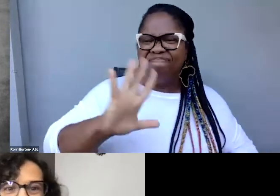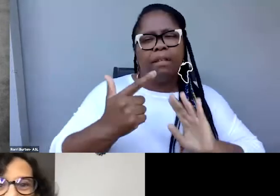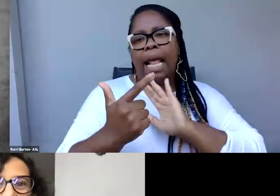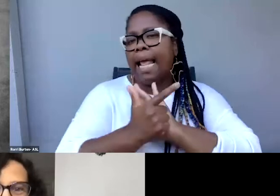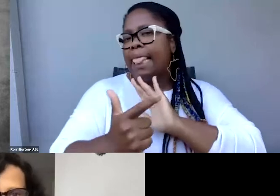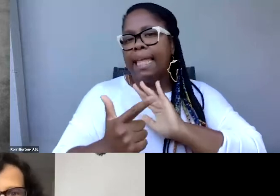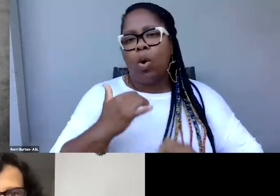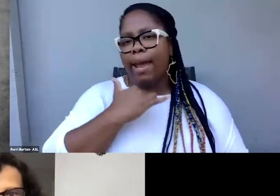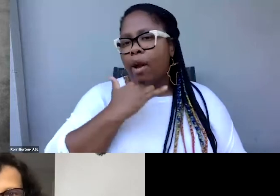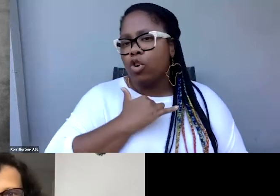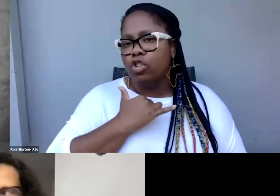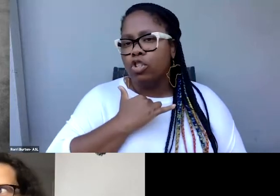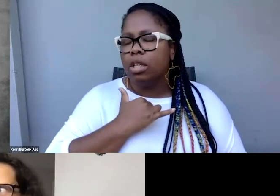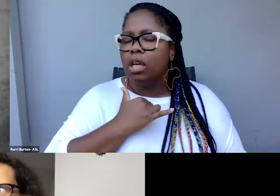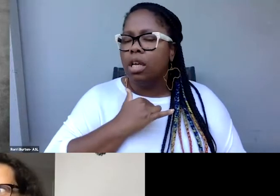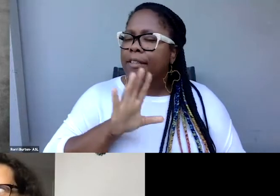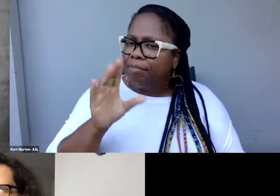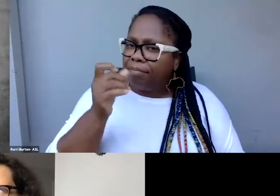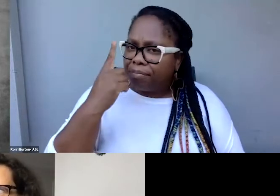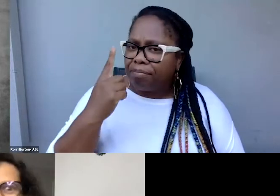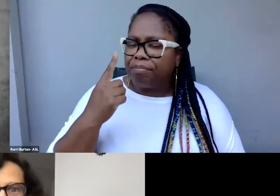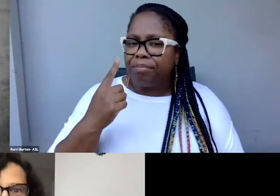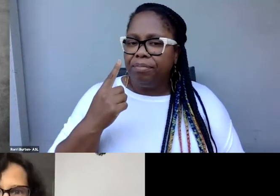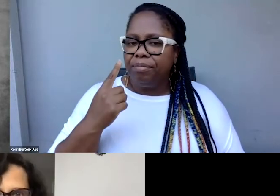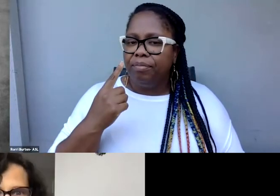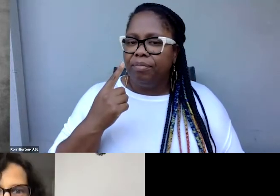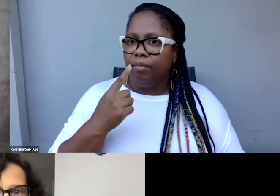I don't mean that they're against the law.